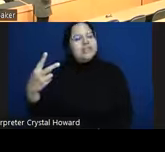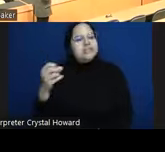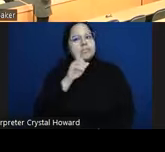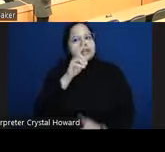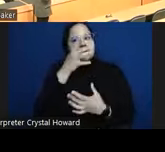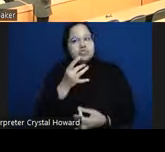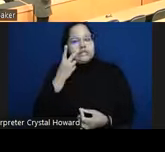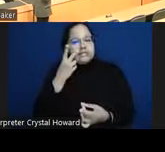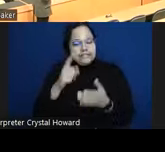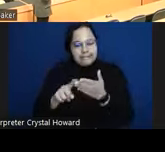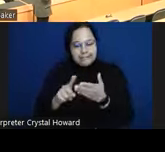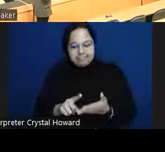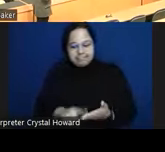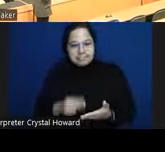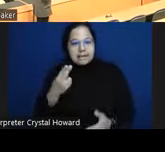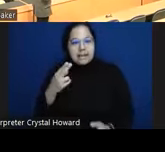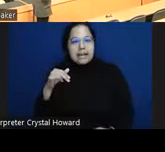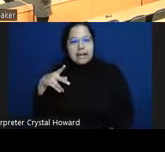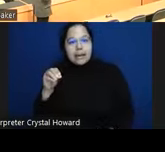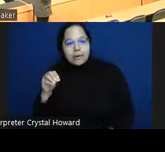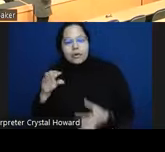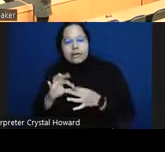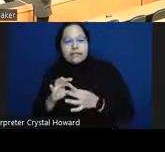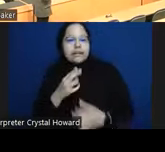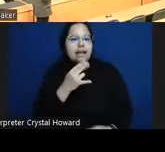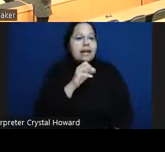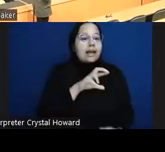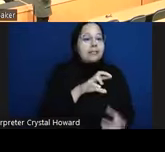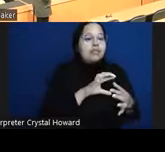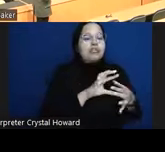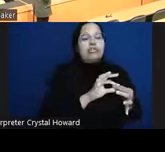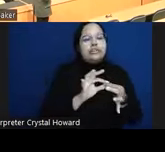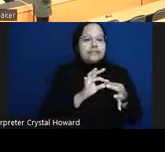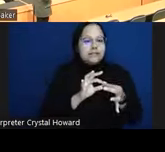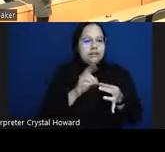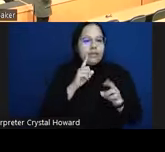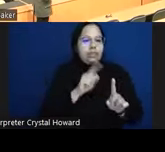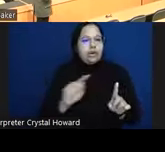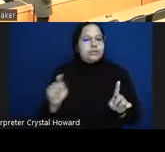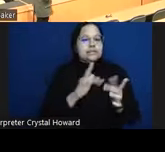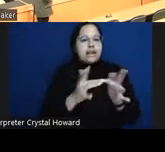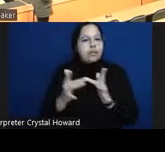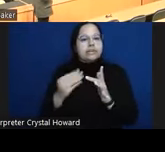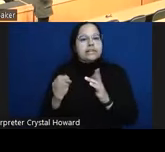connectivity in those networks and um behavioral performance um on these visual tests okay well